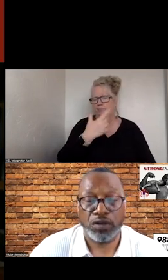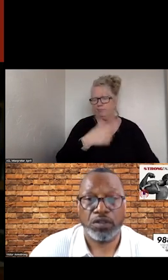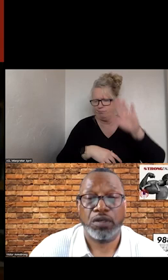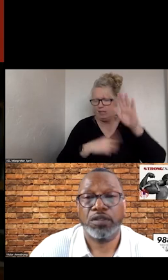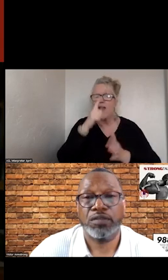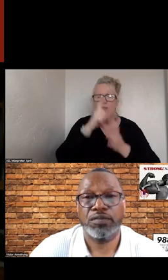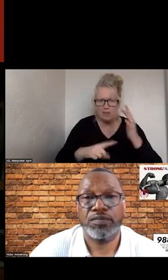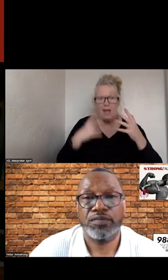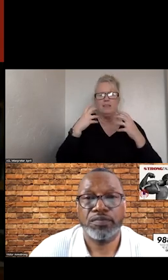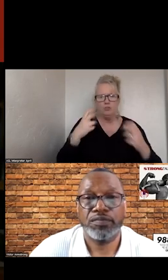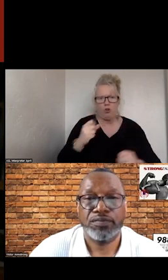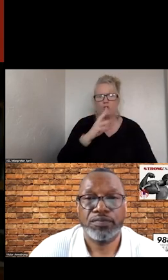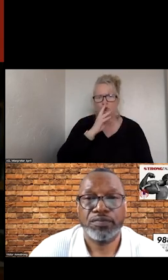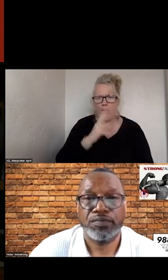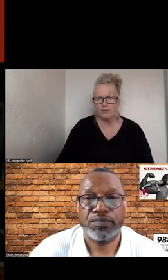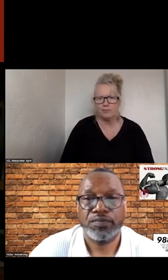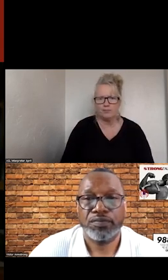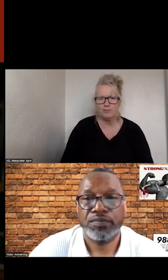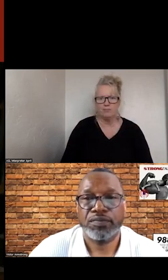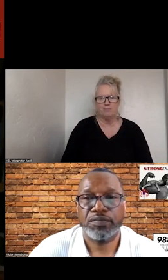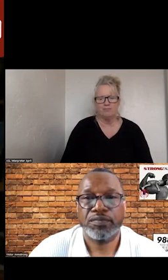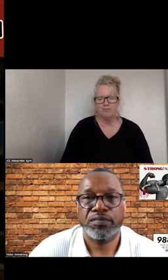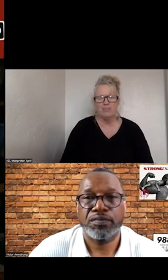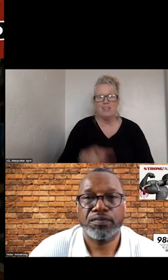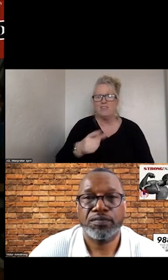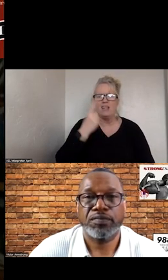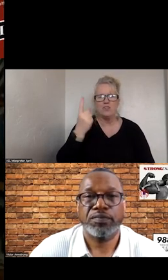STRONG TALK. >>: PEOPLE ALWAYS TAKE